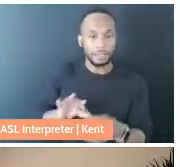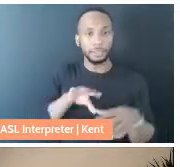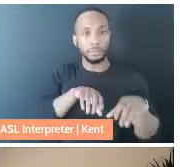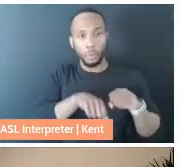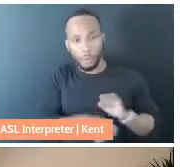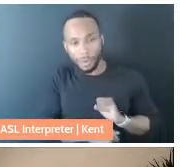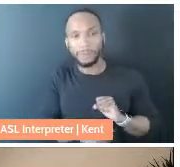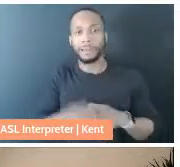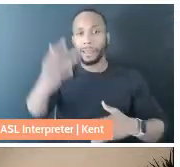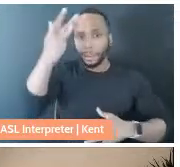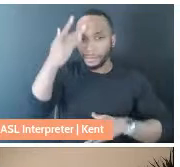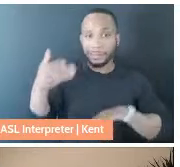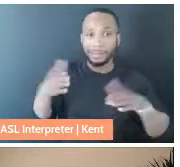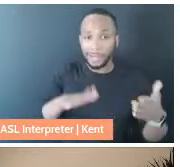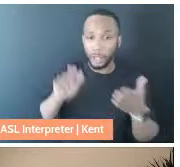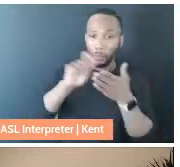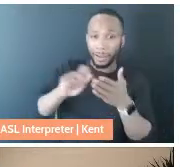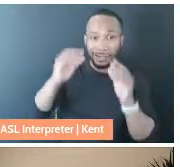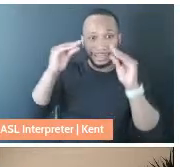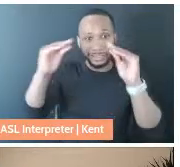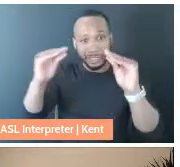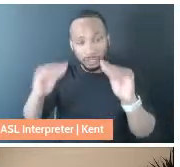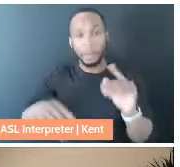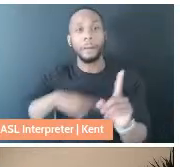and writing and teaching about that, as well as being with people directly,